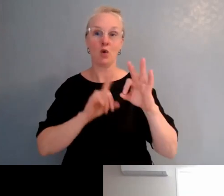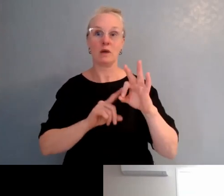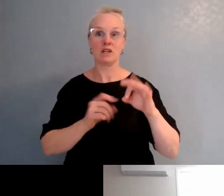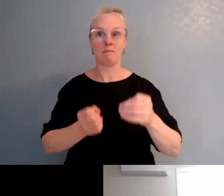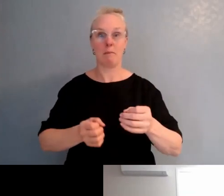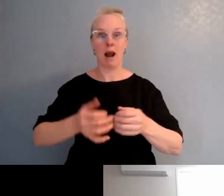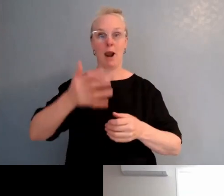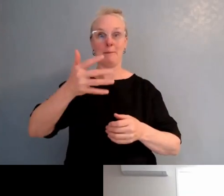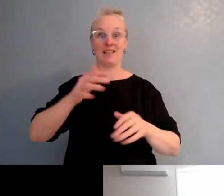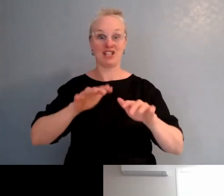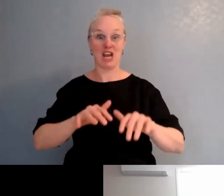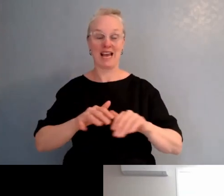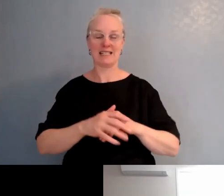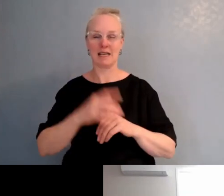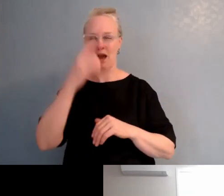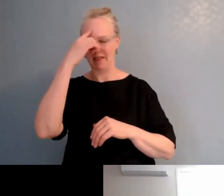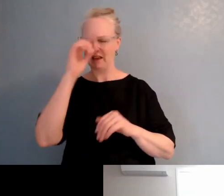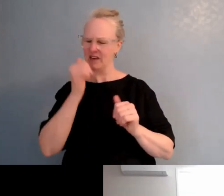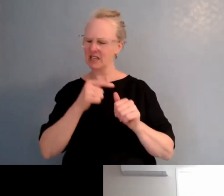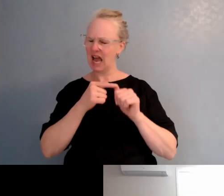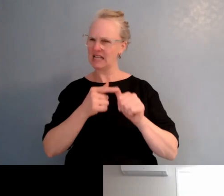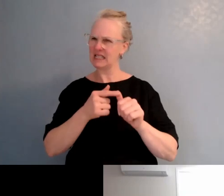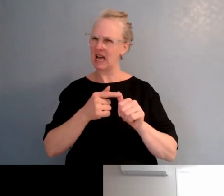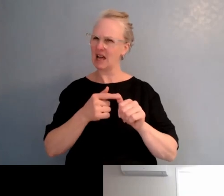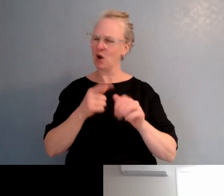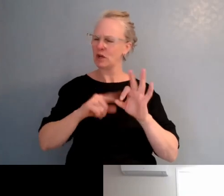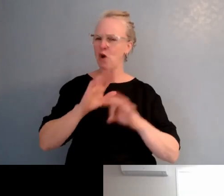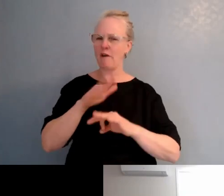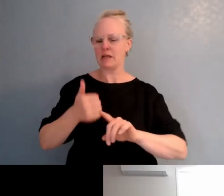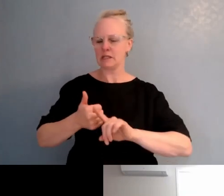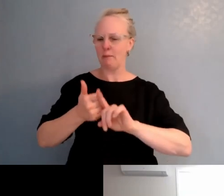which was around that support expectation for whānau from home.